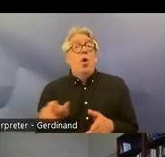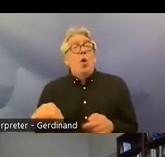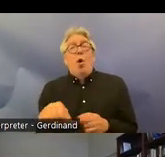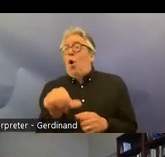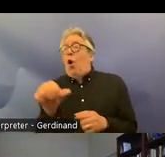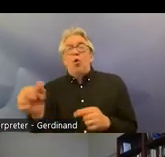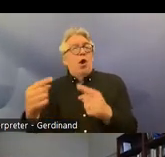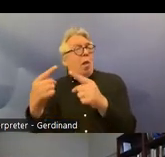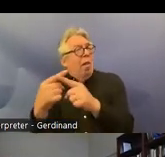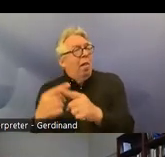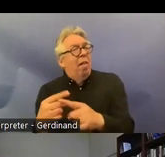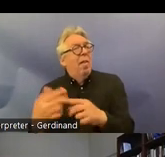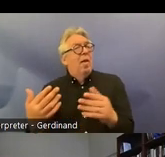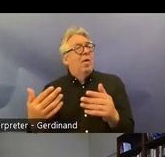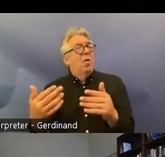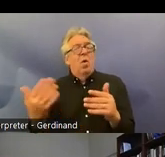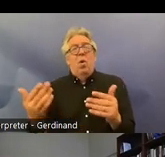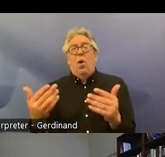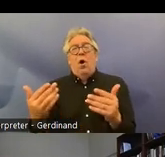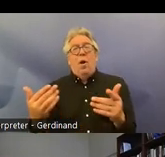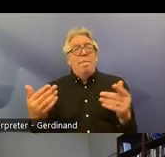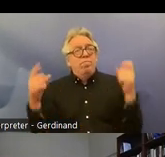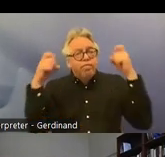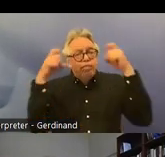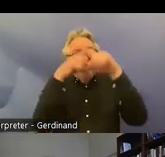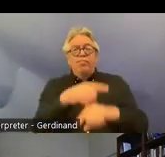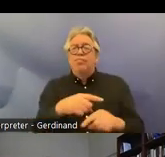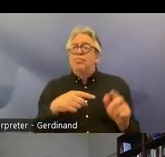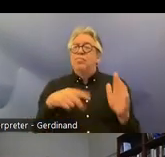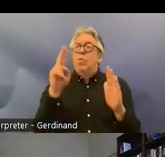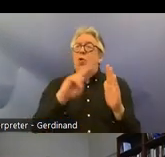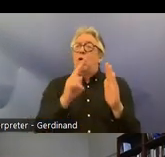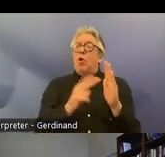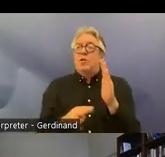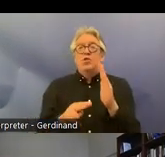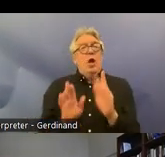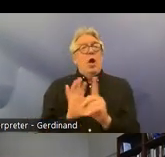within the application of the convention in Norwegian law tends to concern